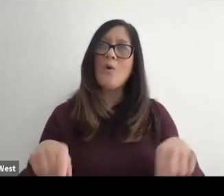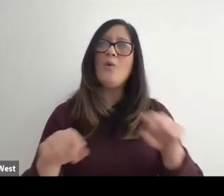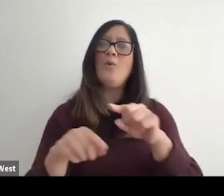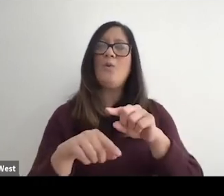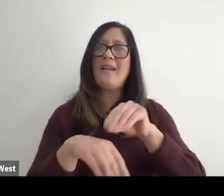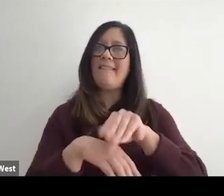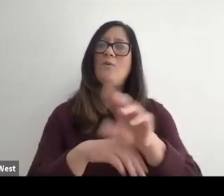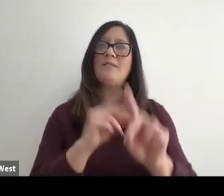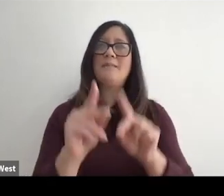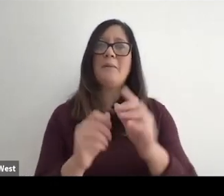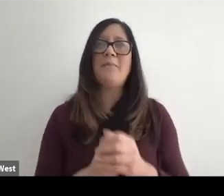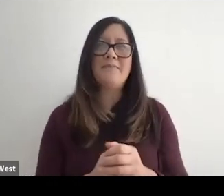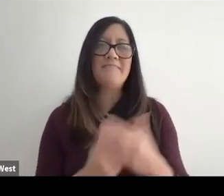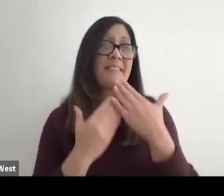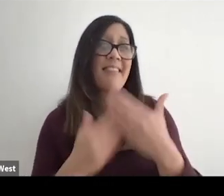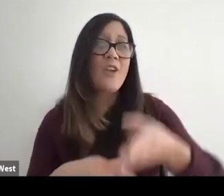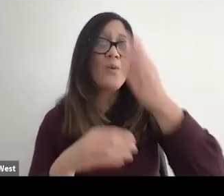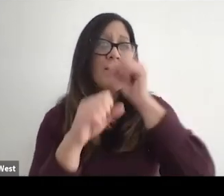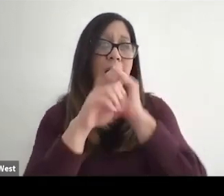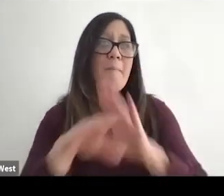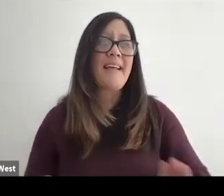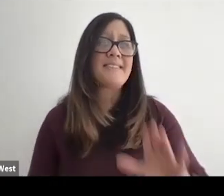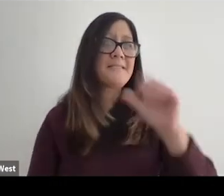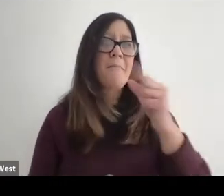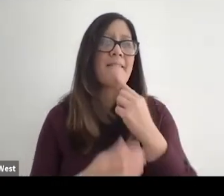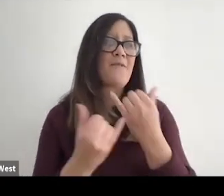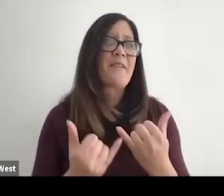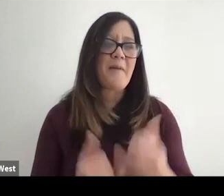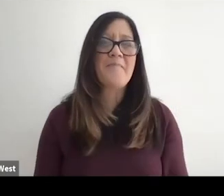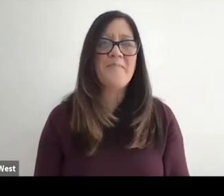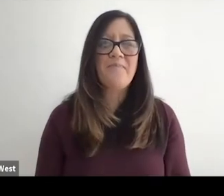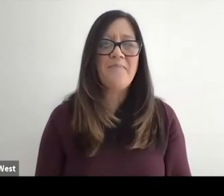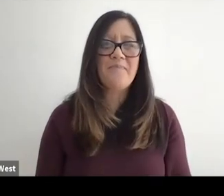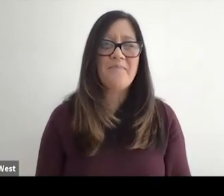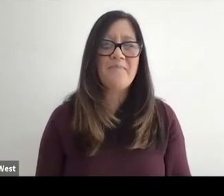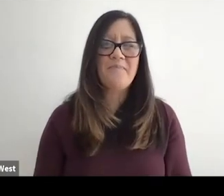Thank you so much everybody God bless. Bye for now.